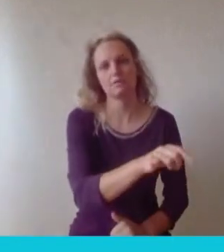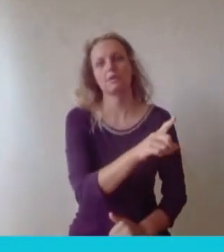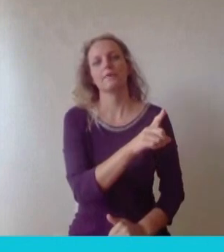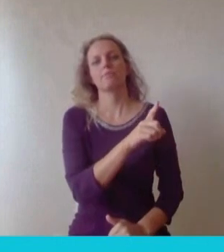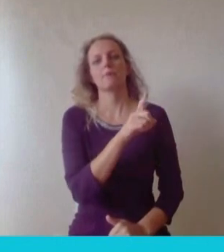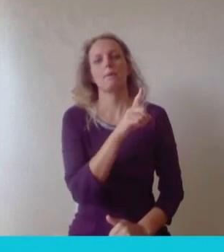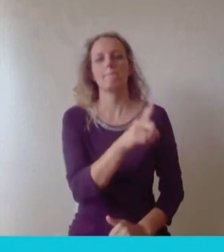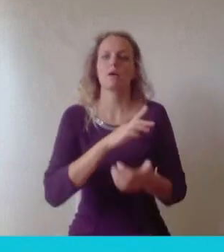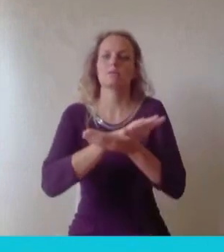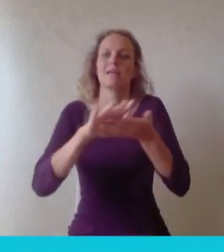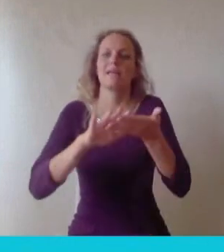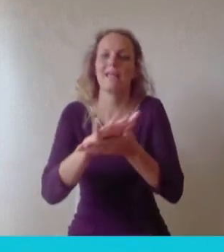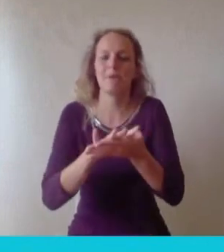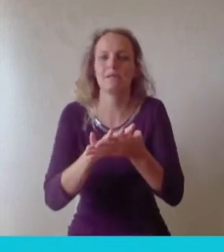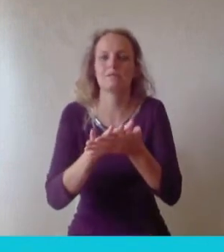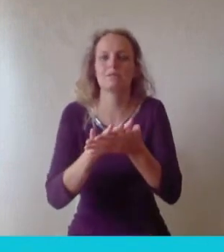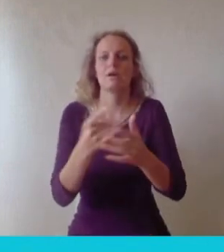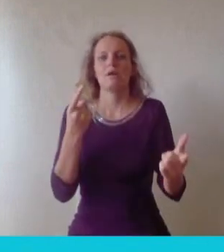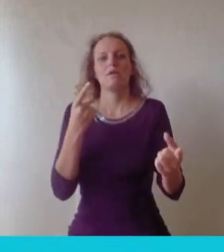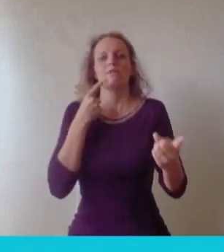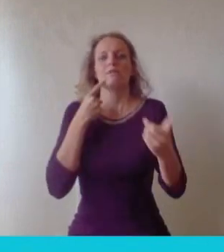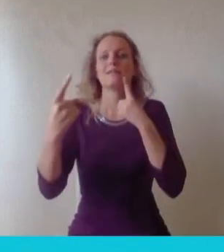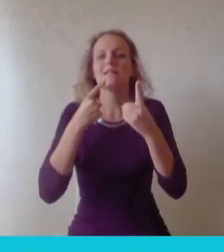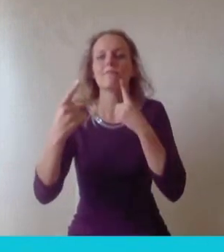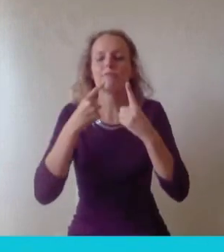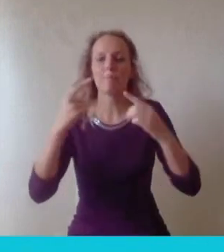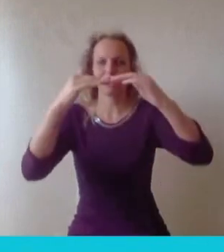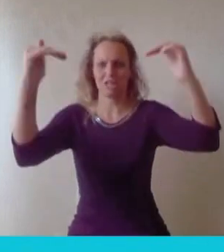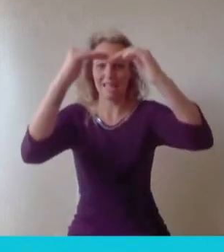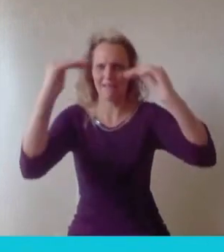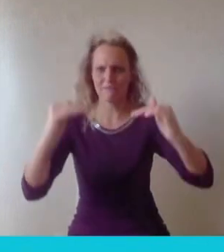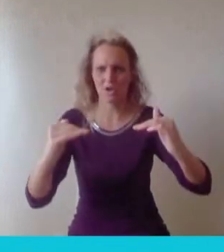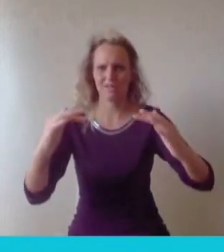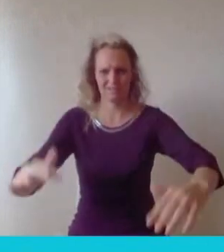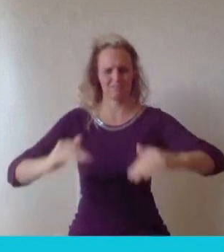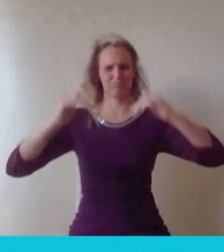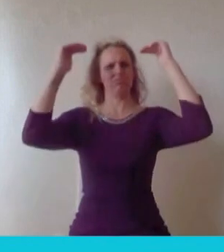you can get on images without associating metadata is quite kind of high level. So you can put an image in and it can